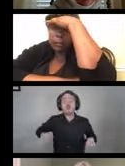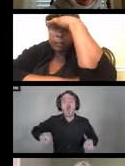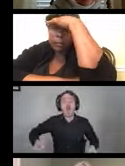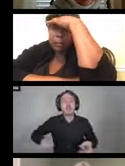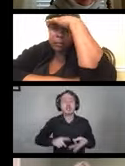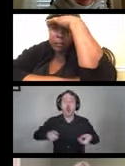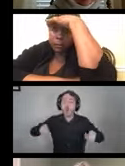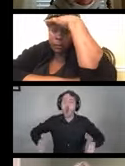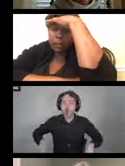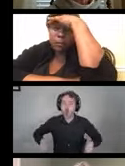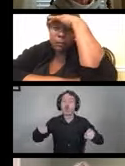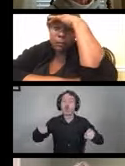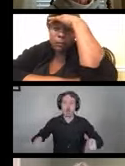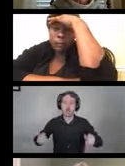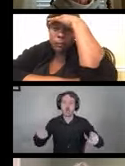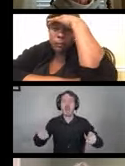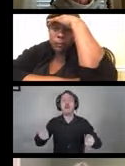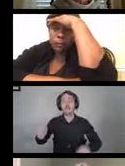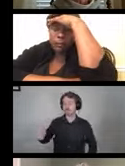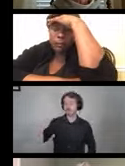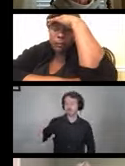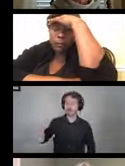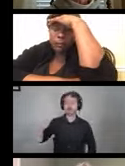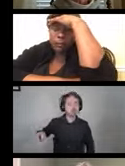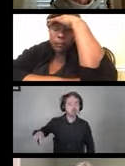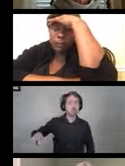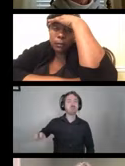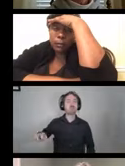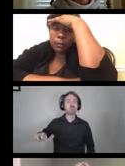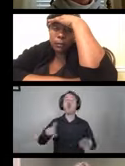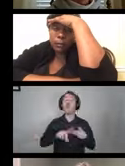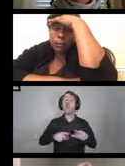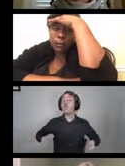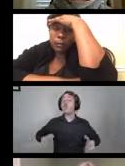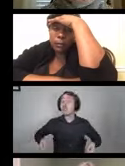motorized wheelchairs and scooters,